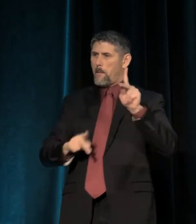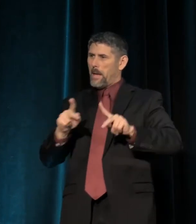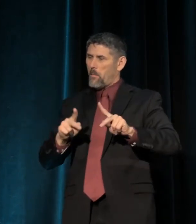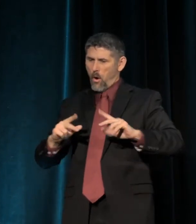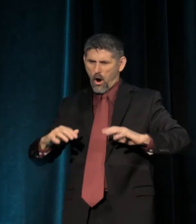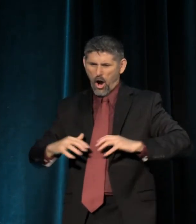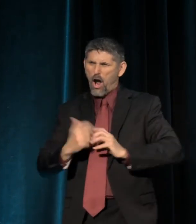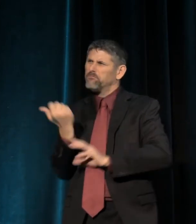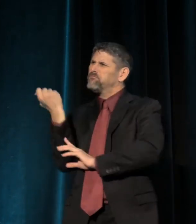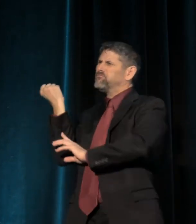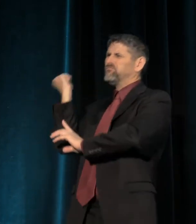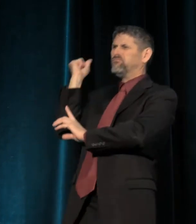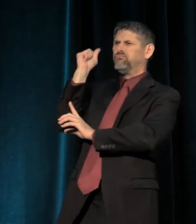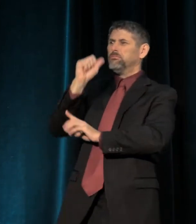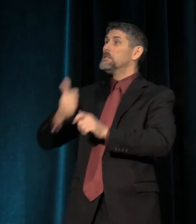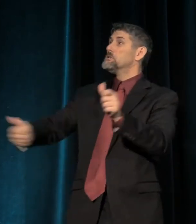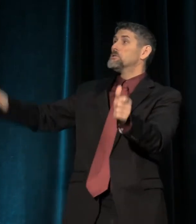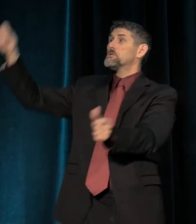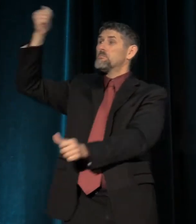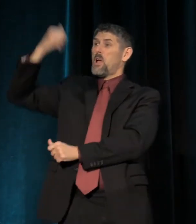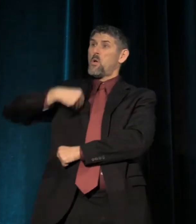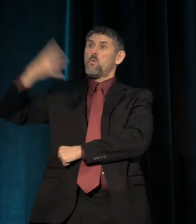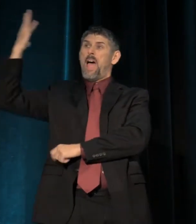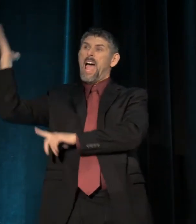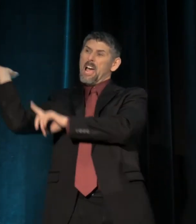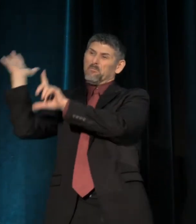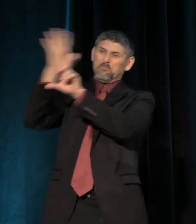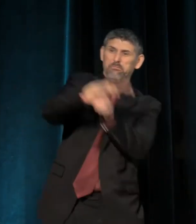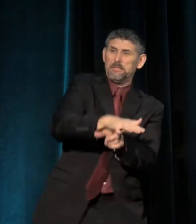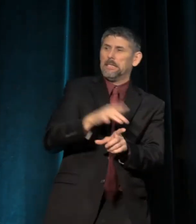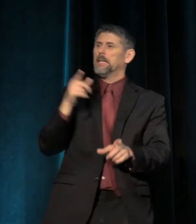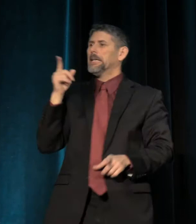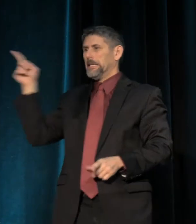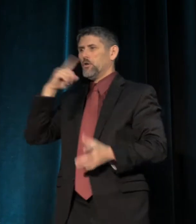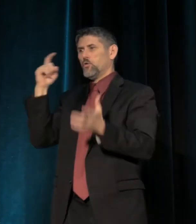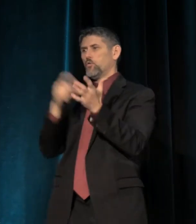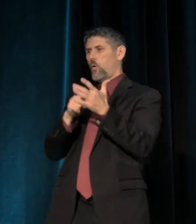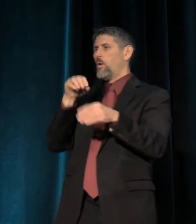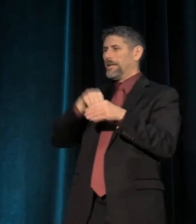against the white supremacy that he was seeing in Alabama, and the KKK.